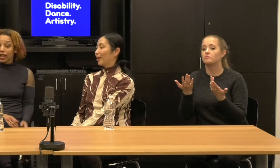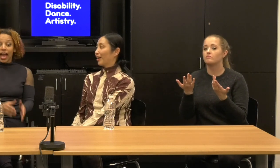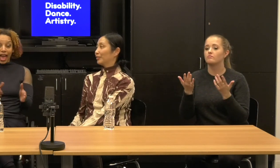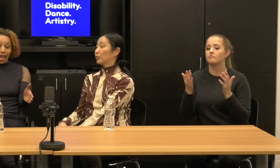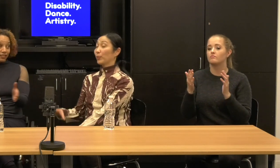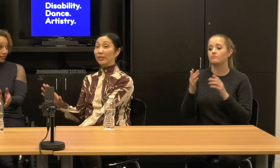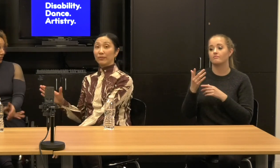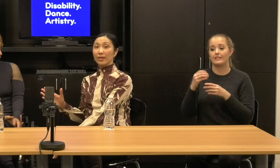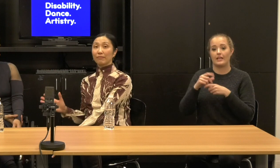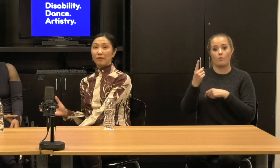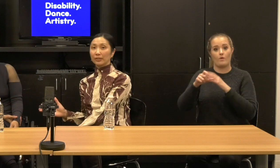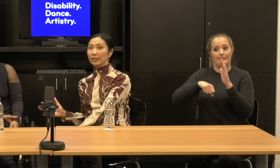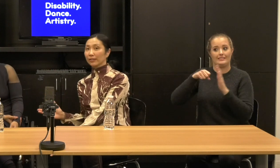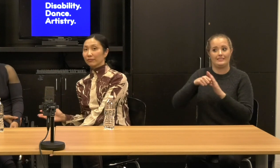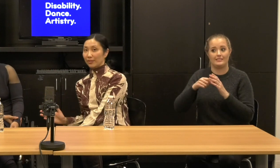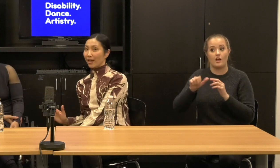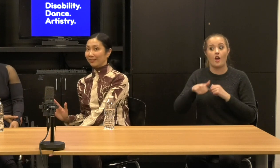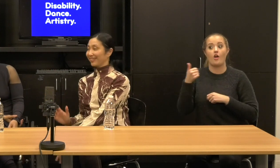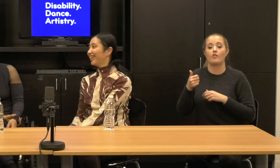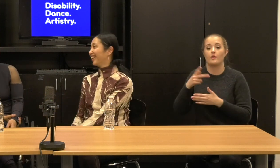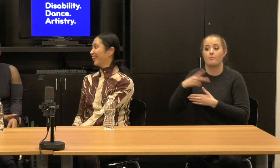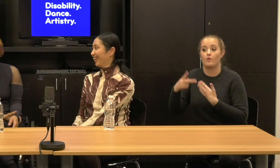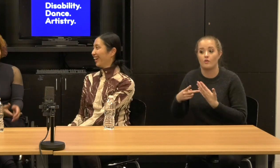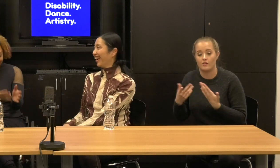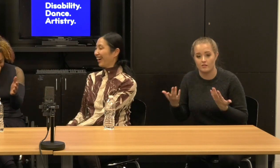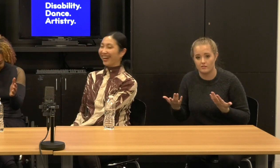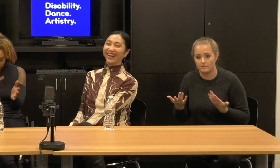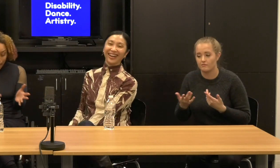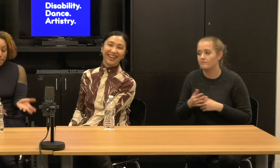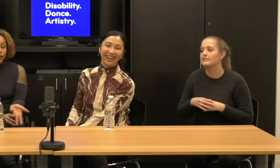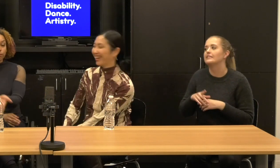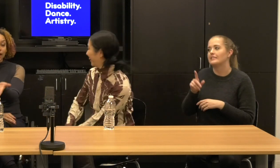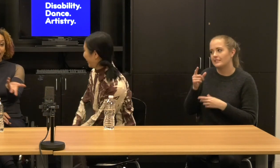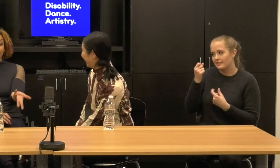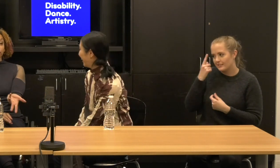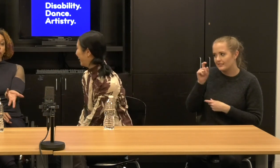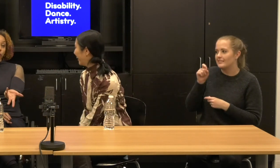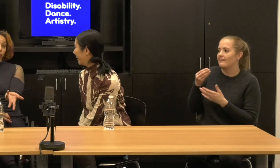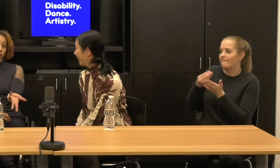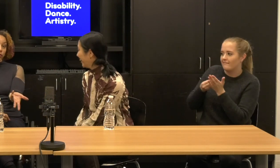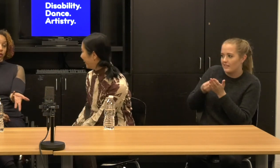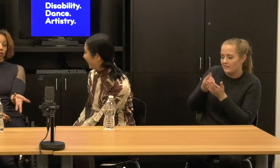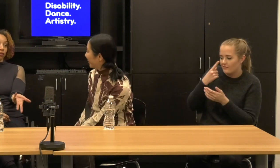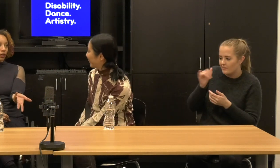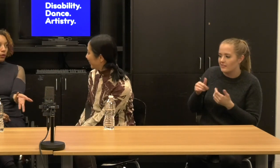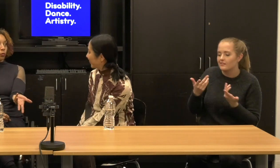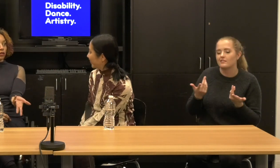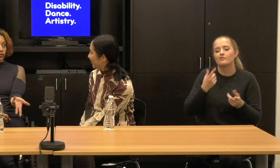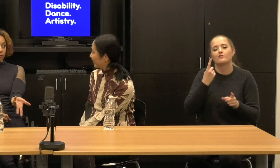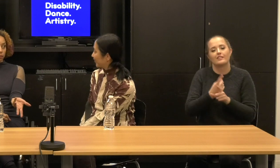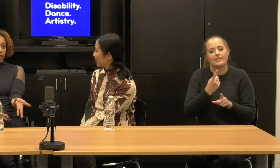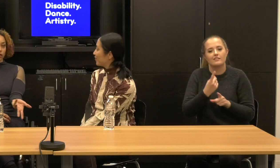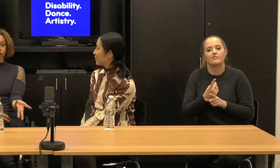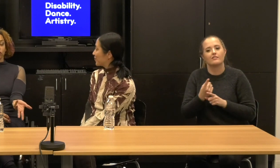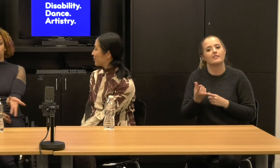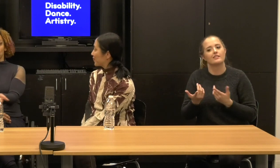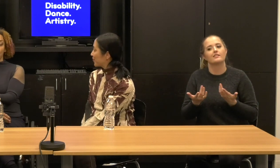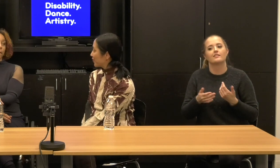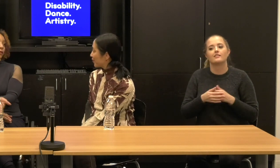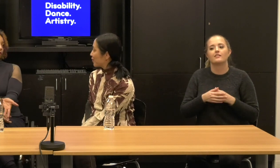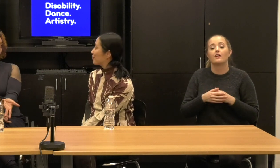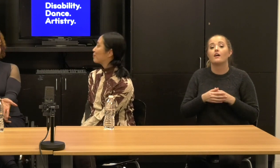Alice: And also like what does it mean to not present